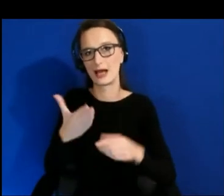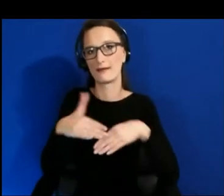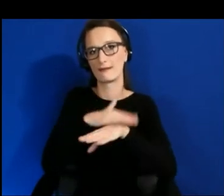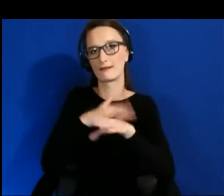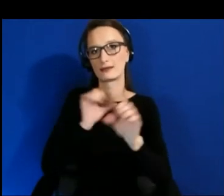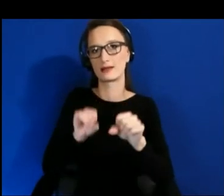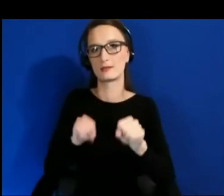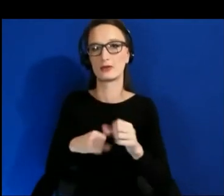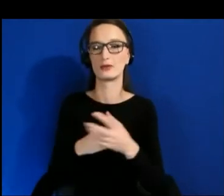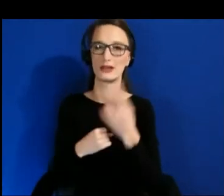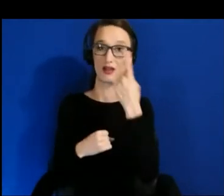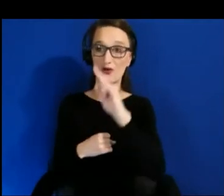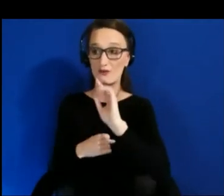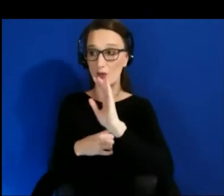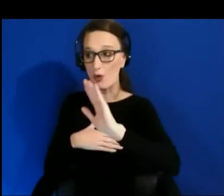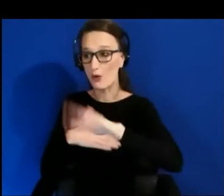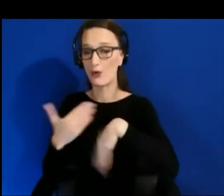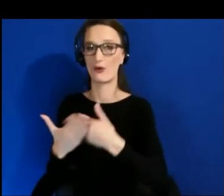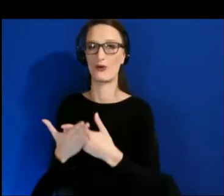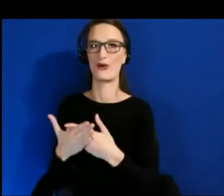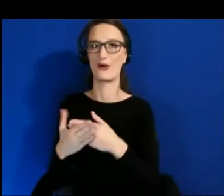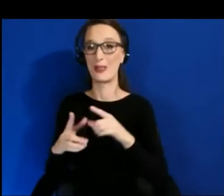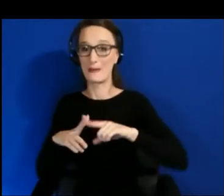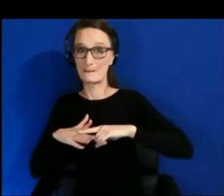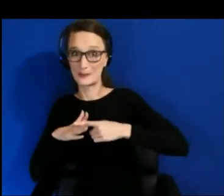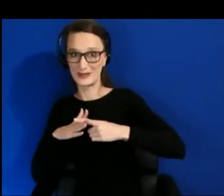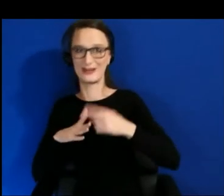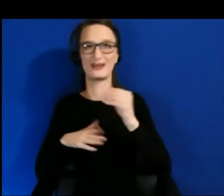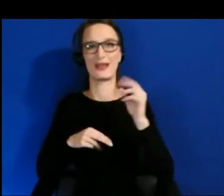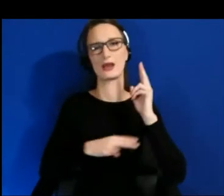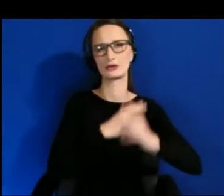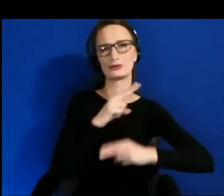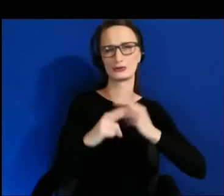Because you're going to have to learn how you to not to rely on the features.